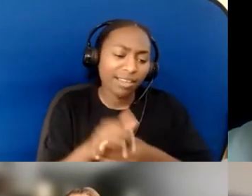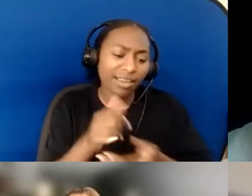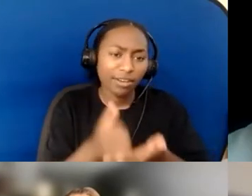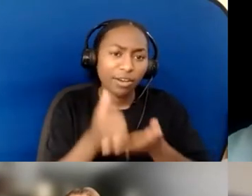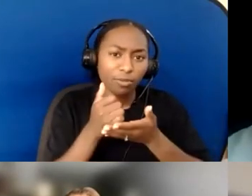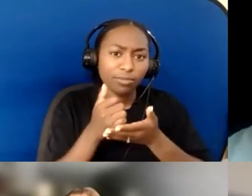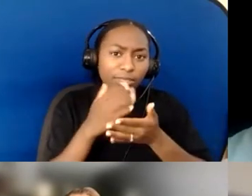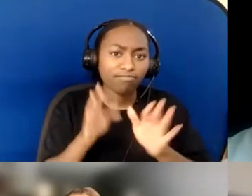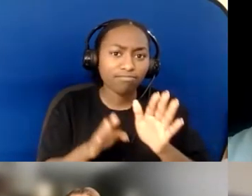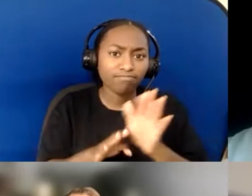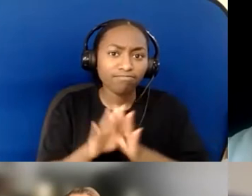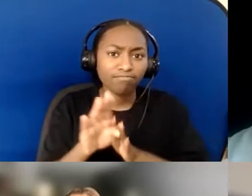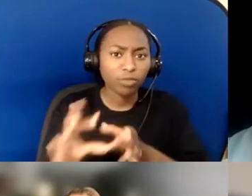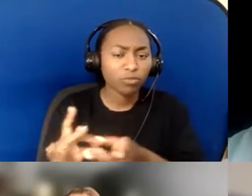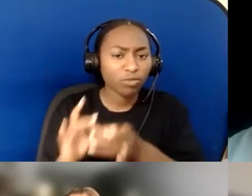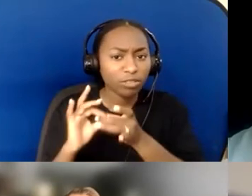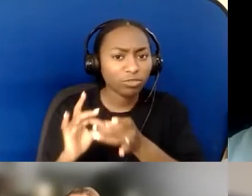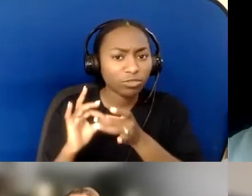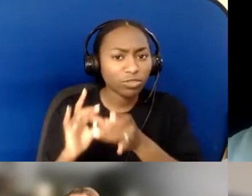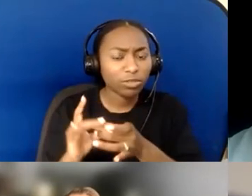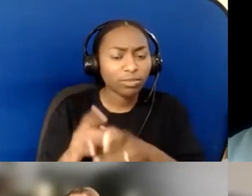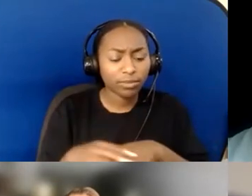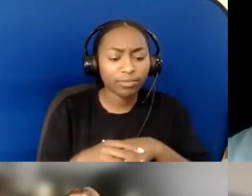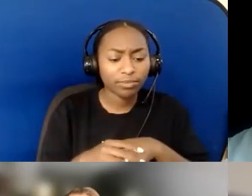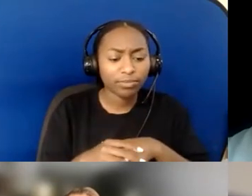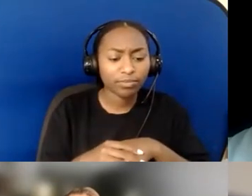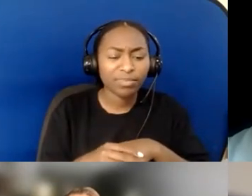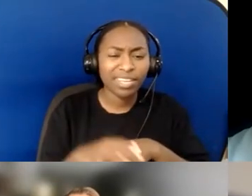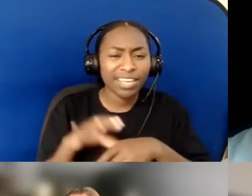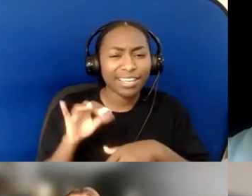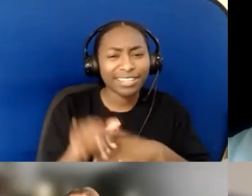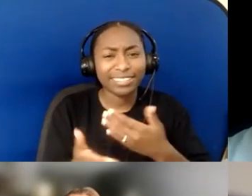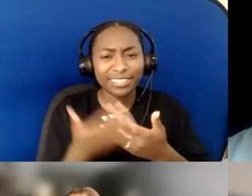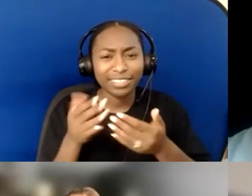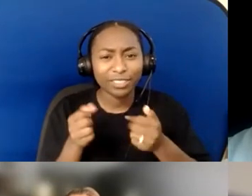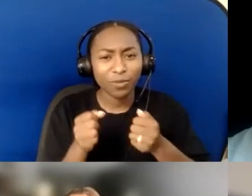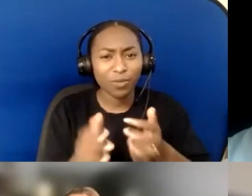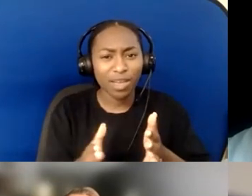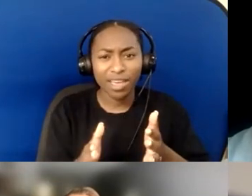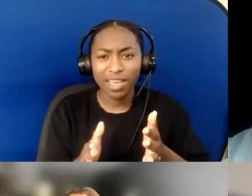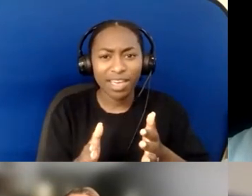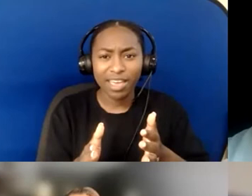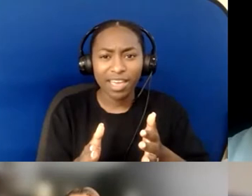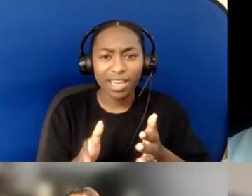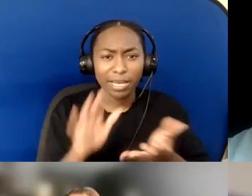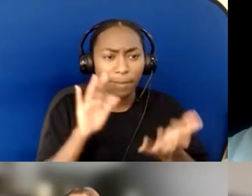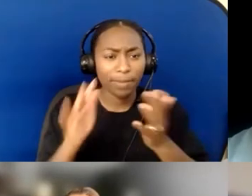I find that to be a good place to help— a good, easy way— as opposed to a formal survey to get started.